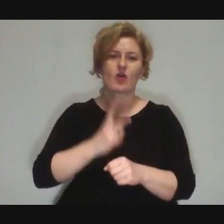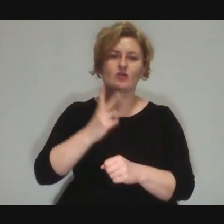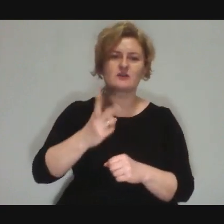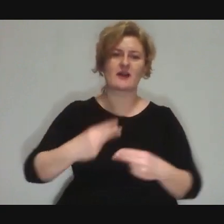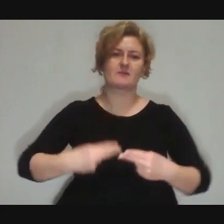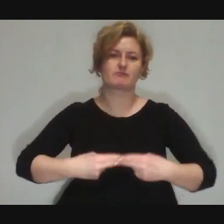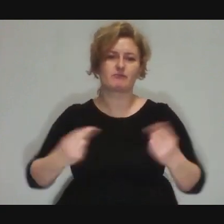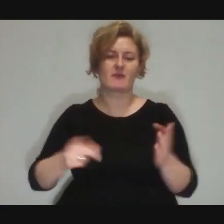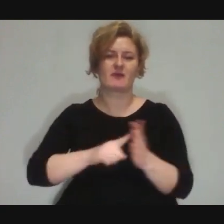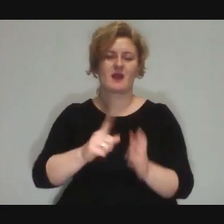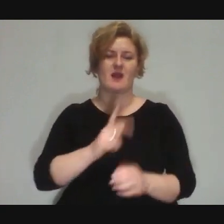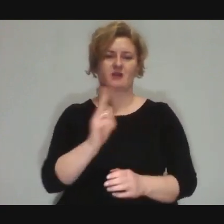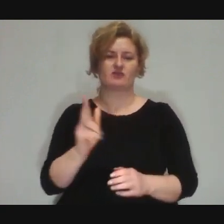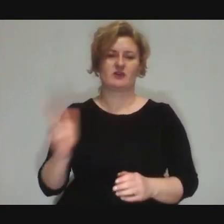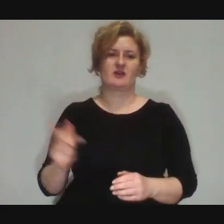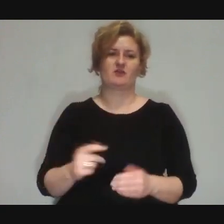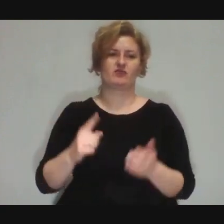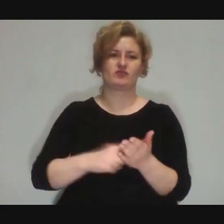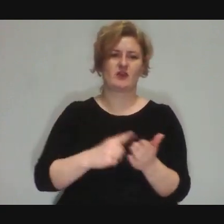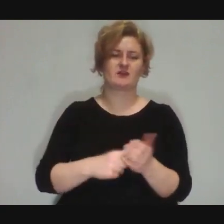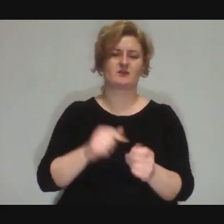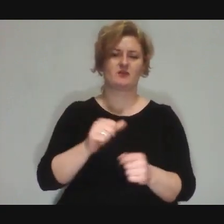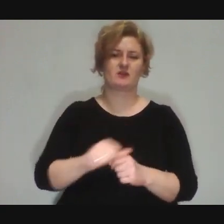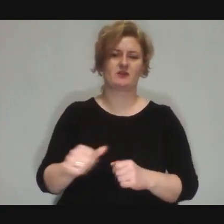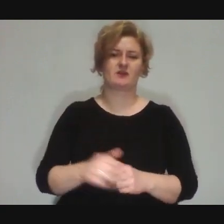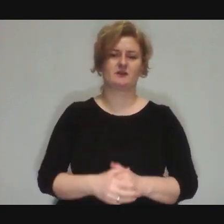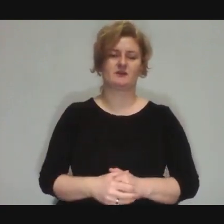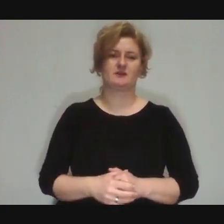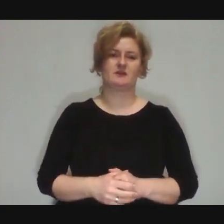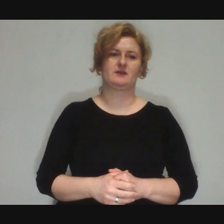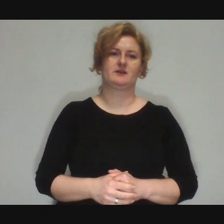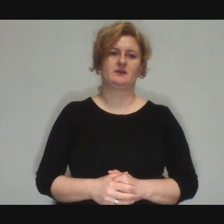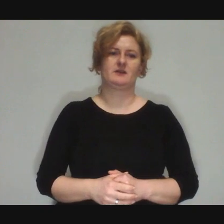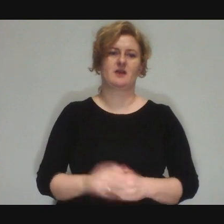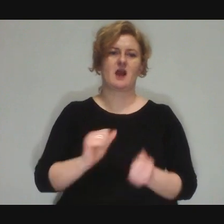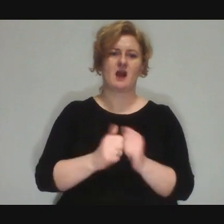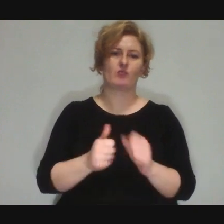It's also very often that nothing is said